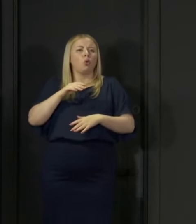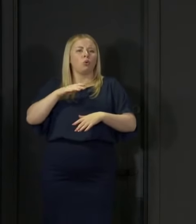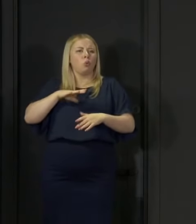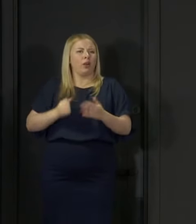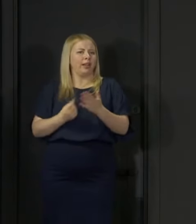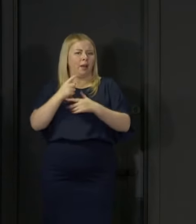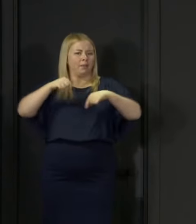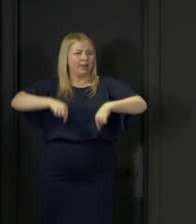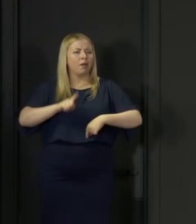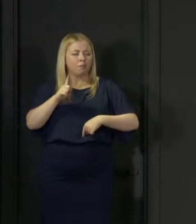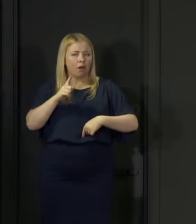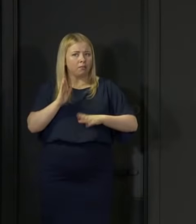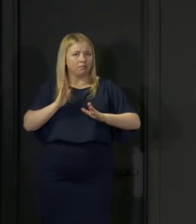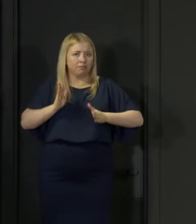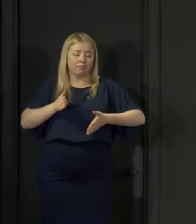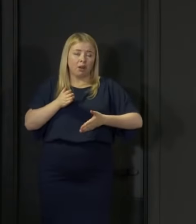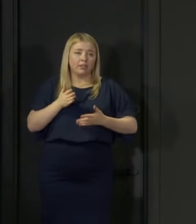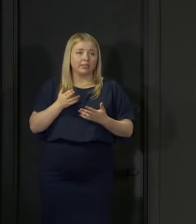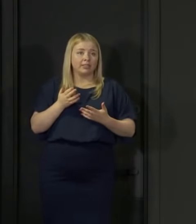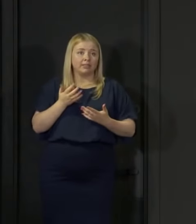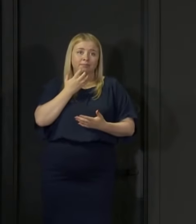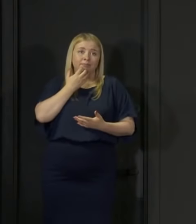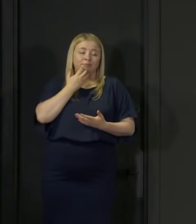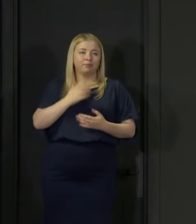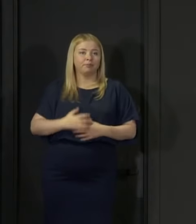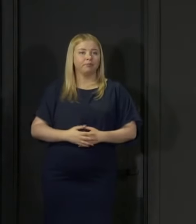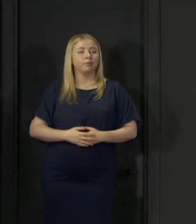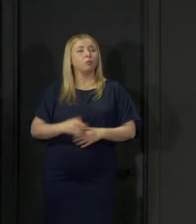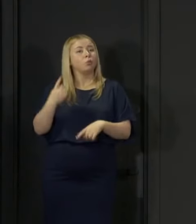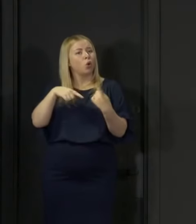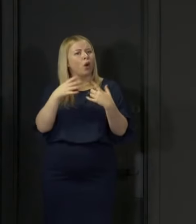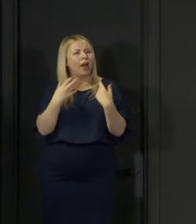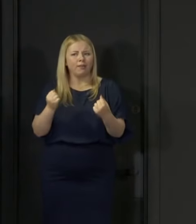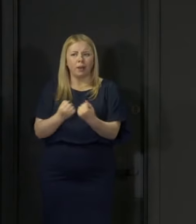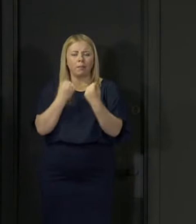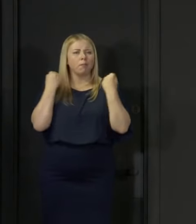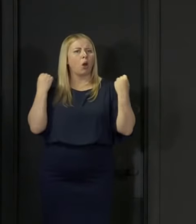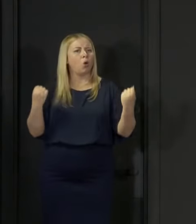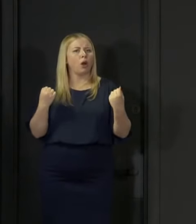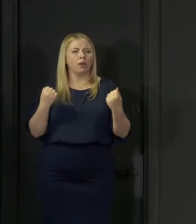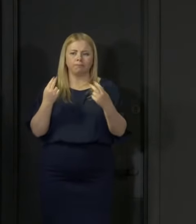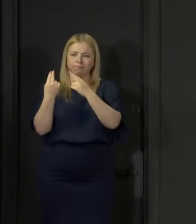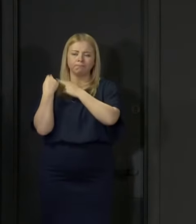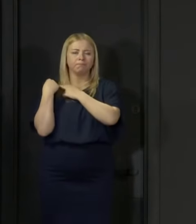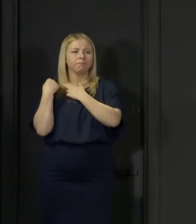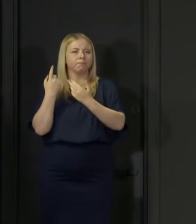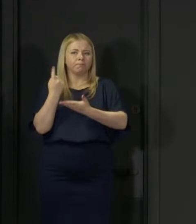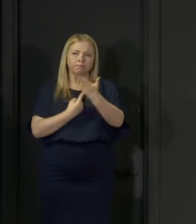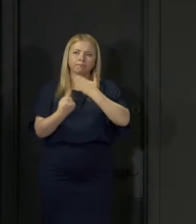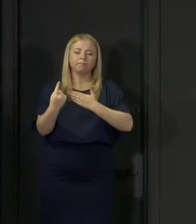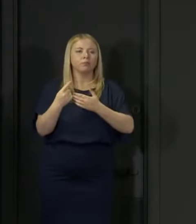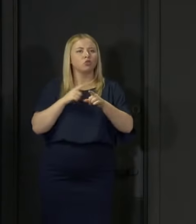And all of us have the power, the agency, and indeed the responsibility to minimise